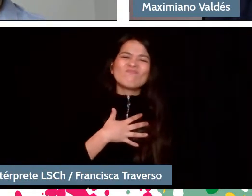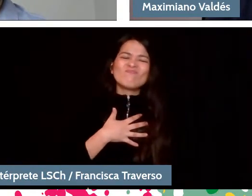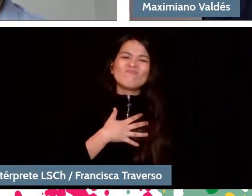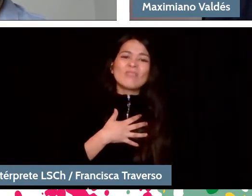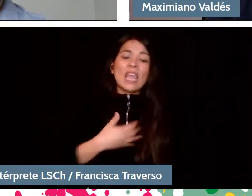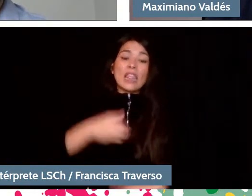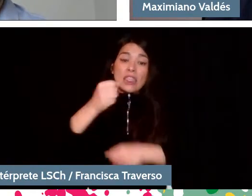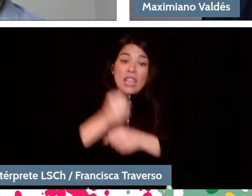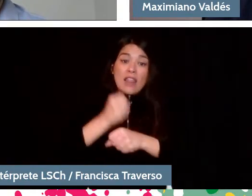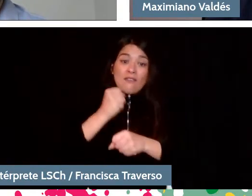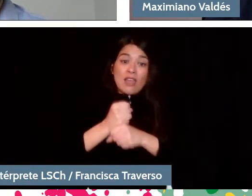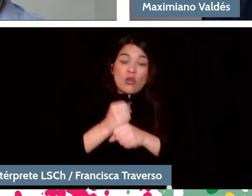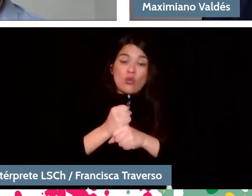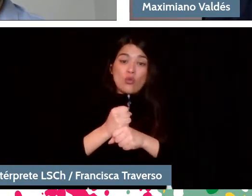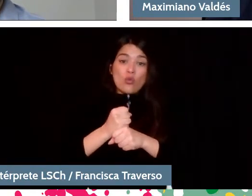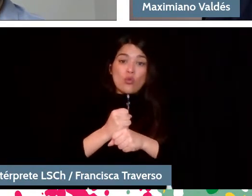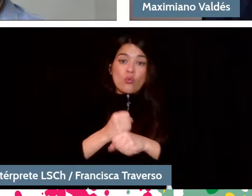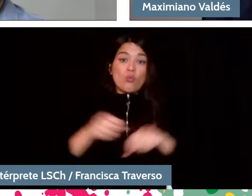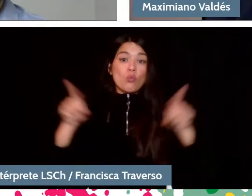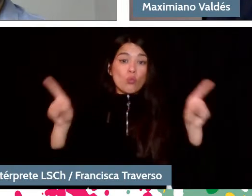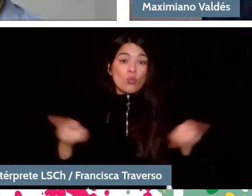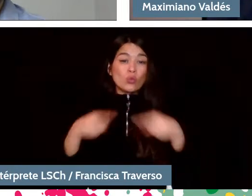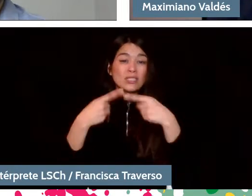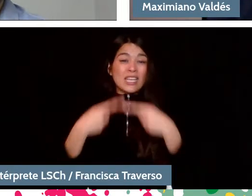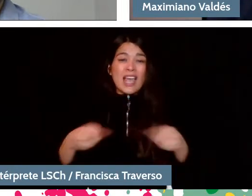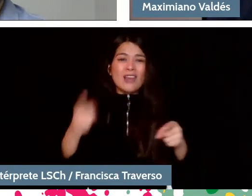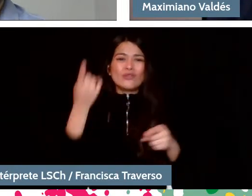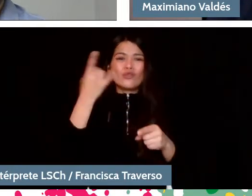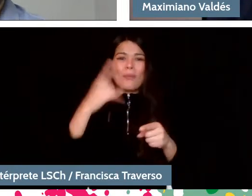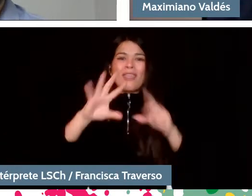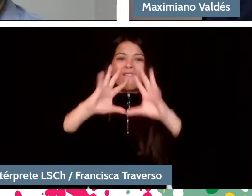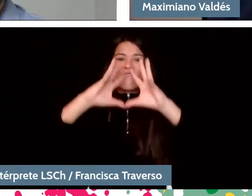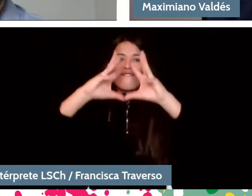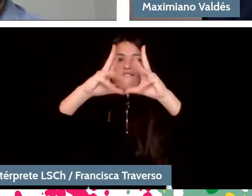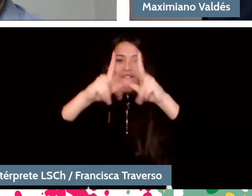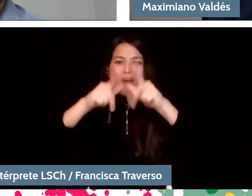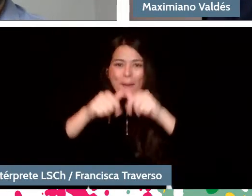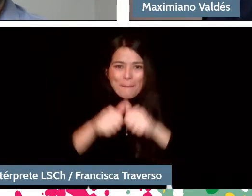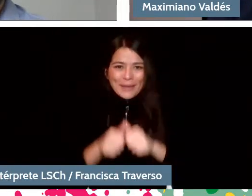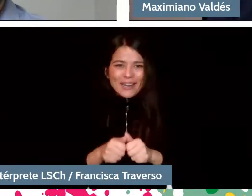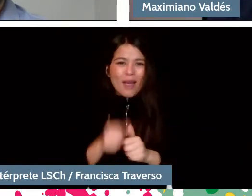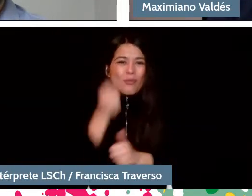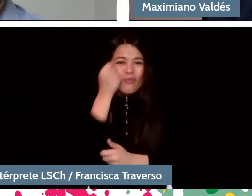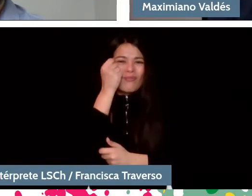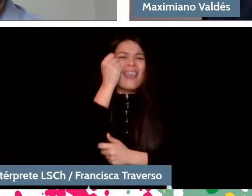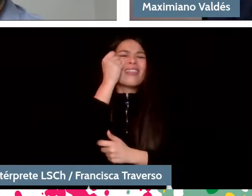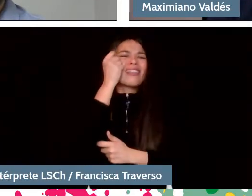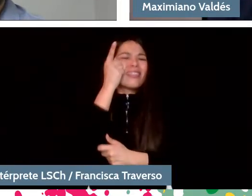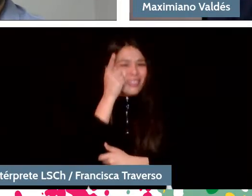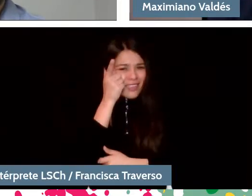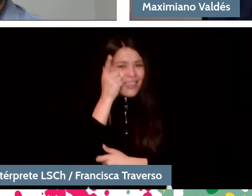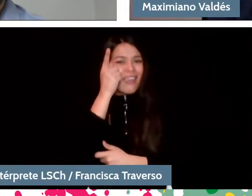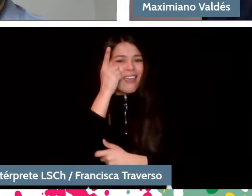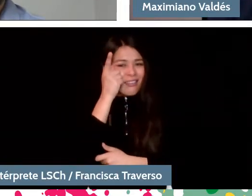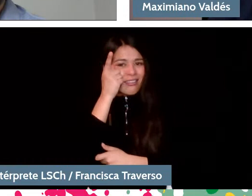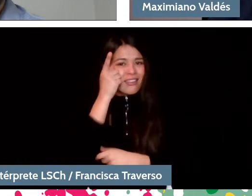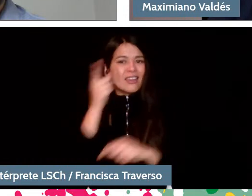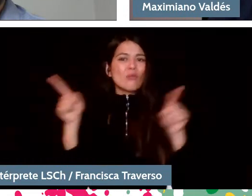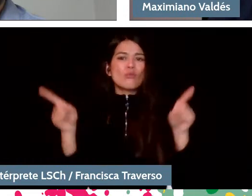and in families that had a side or the culture to understand classical music or had a lot of love for making music at home.